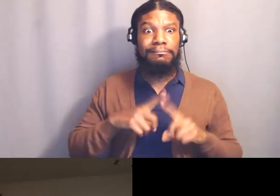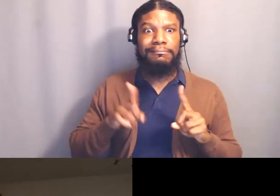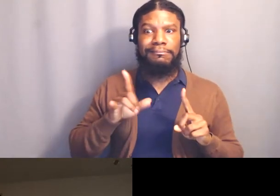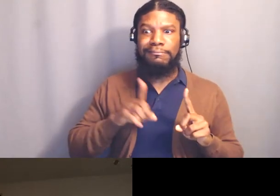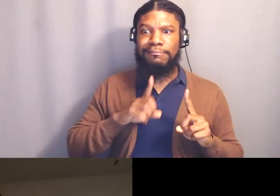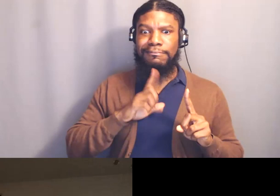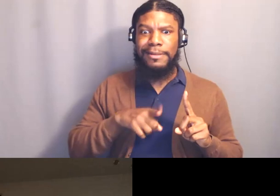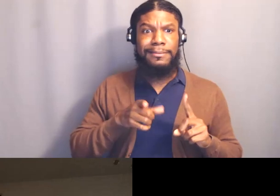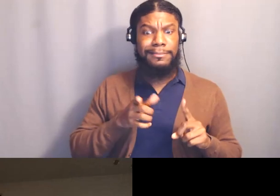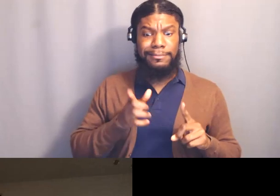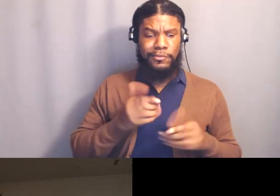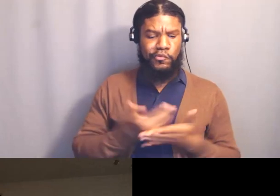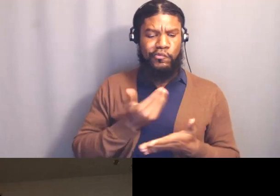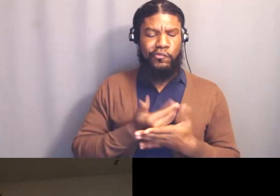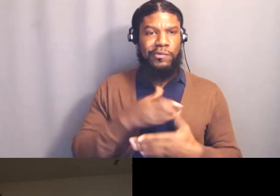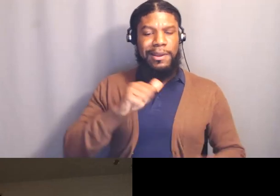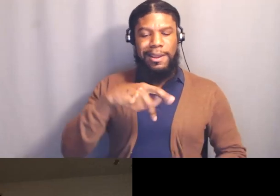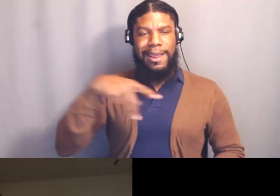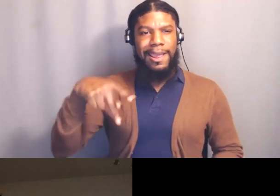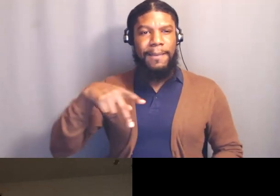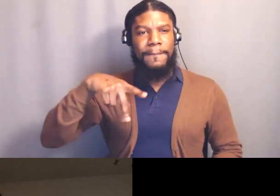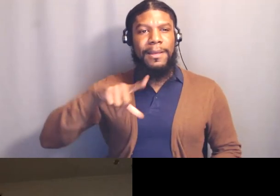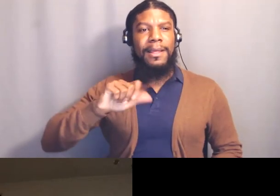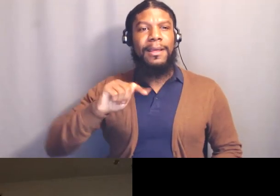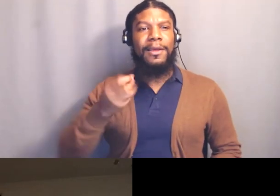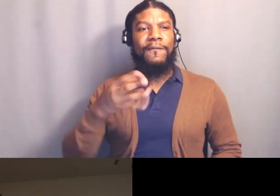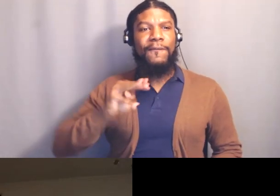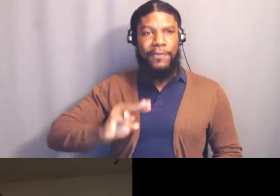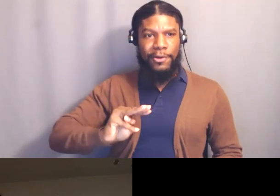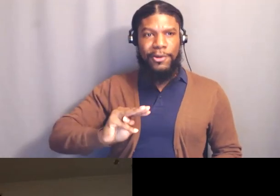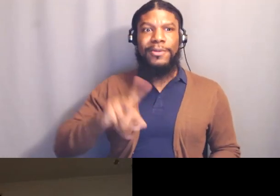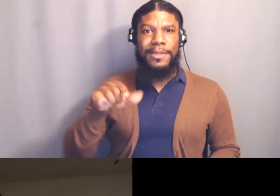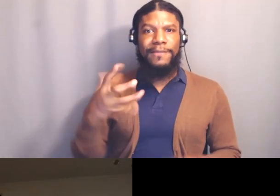so a victory in that, so thank you... You're teaching the meditation class?